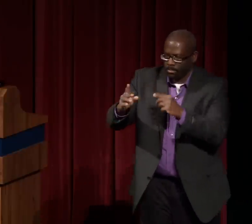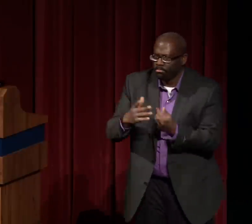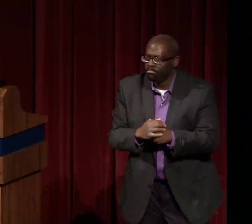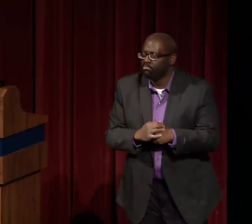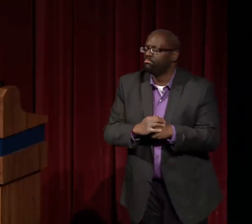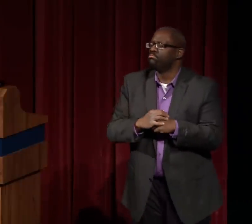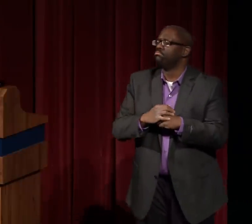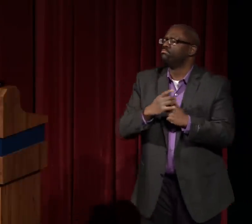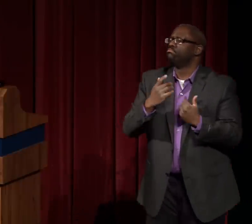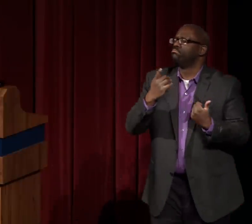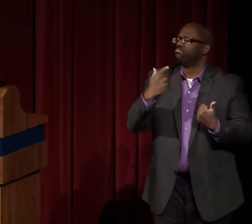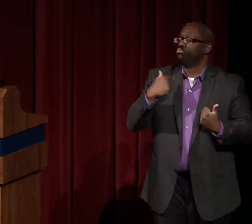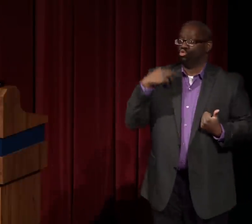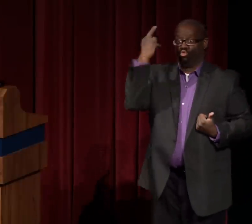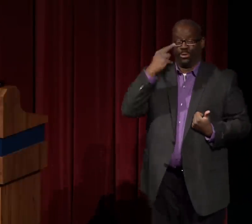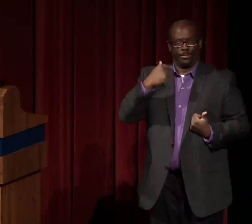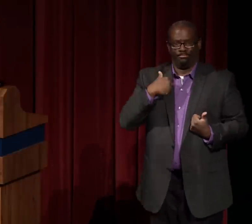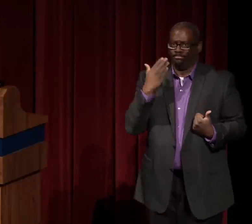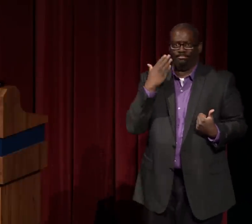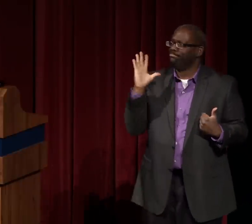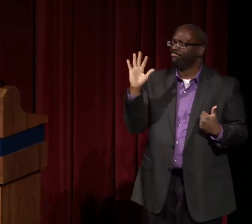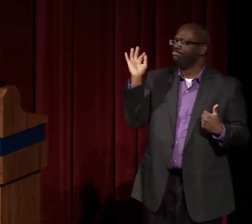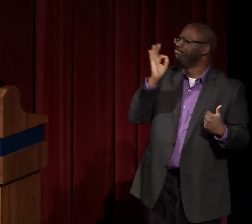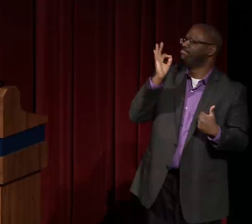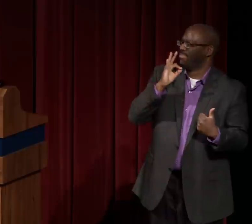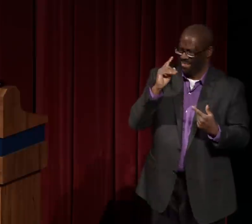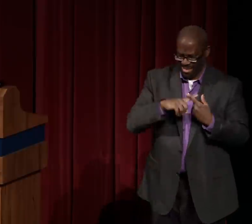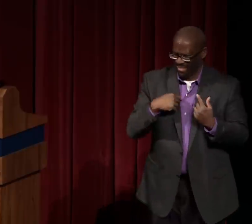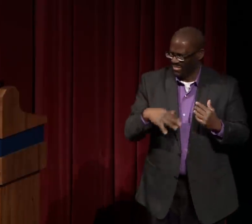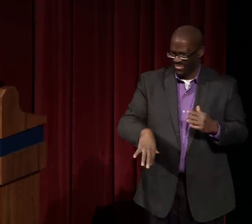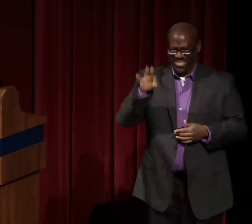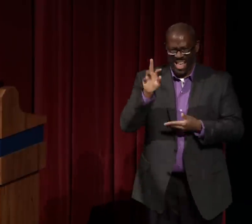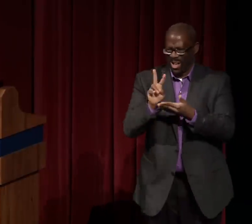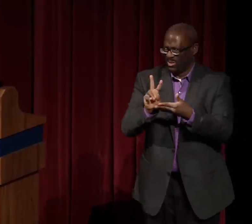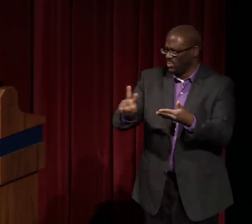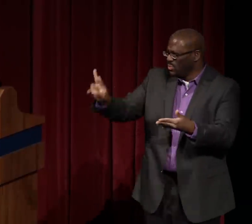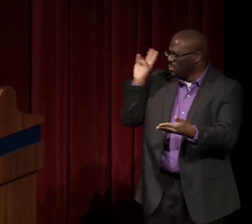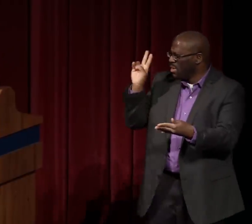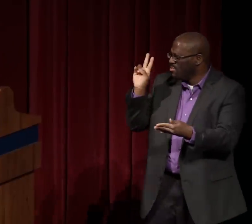And that series was known as "Zoom."